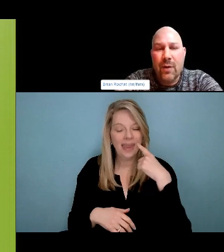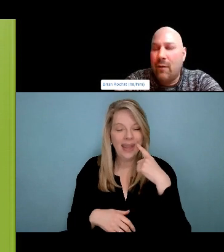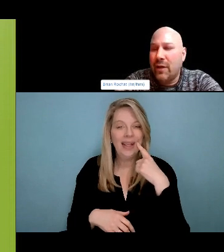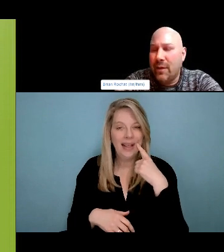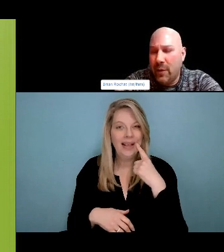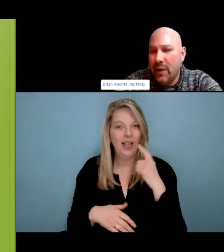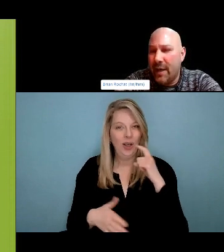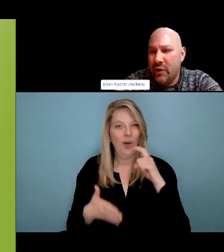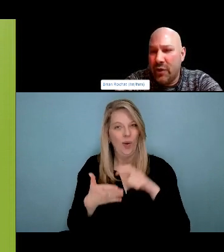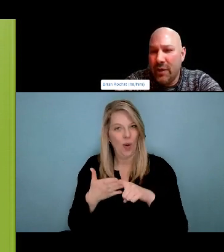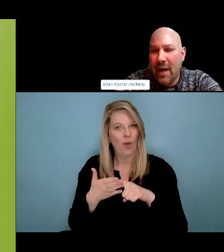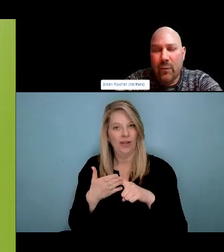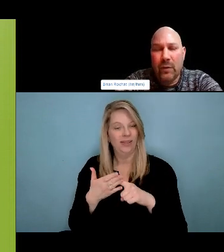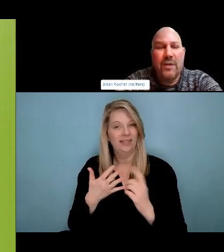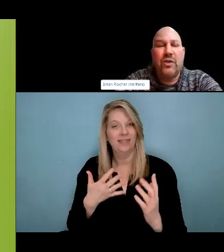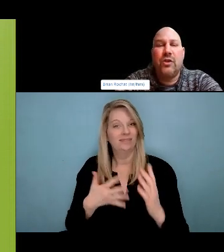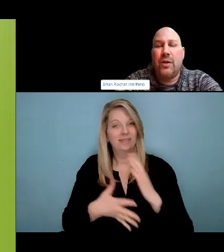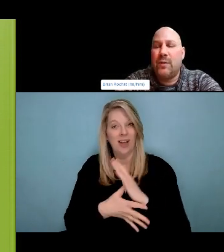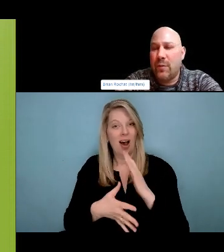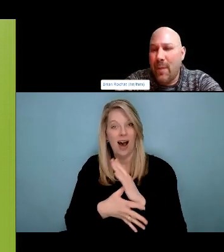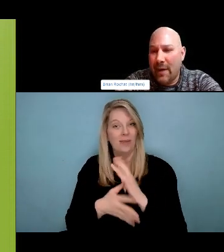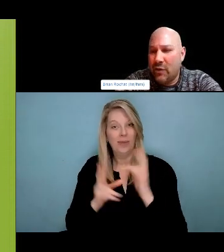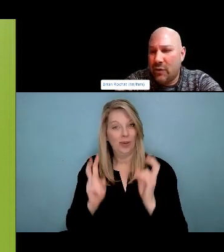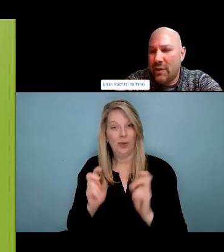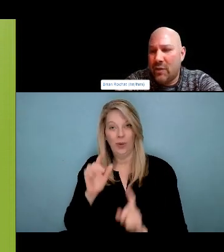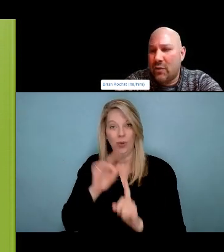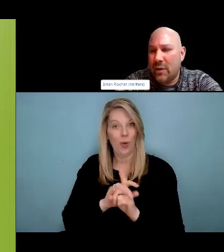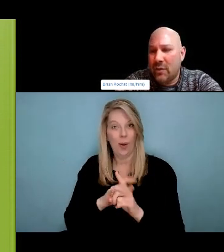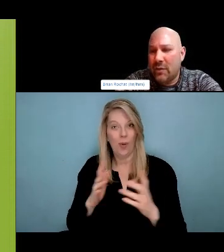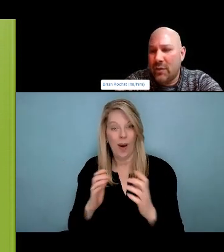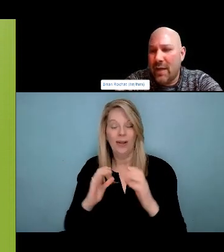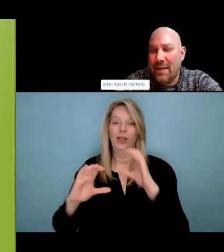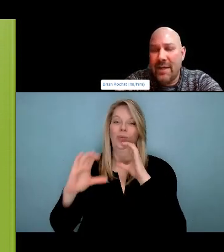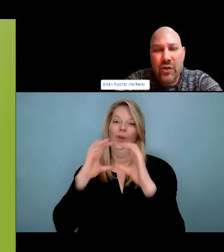you know, I want to know my need, my shooting you, soaring eagle.